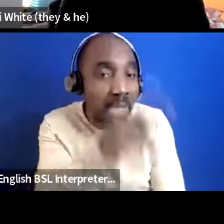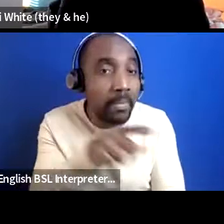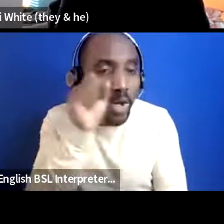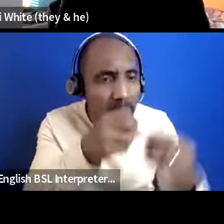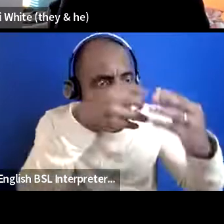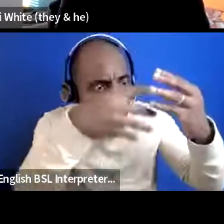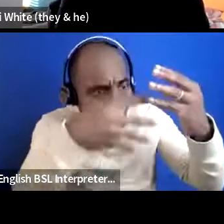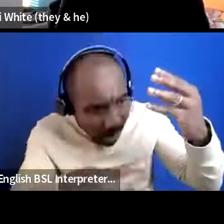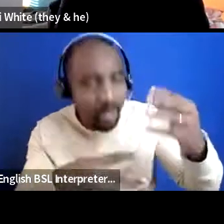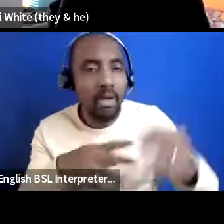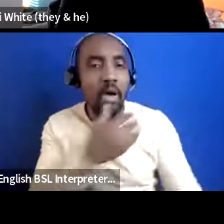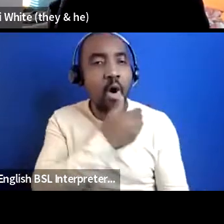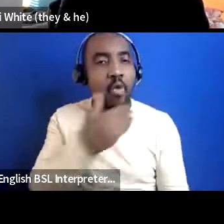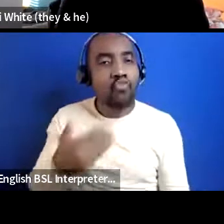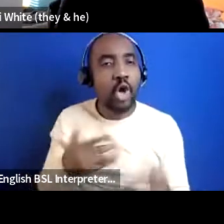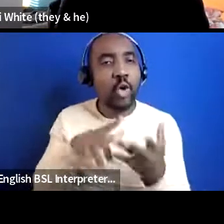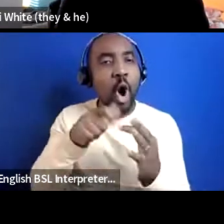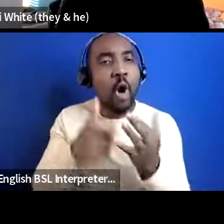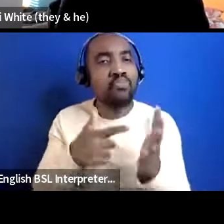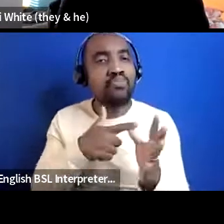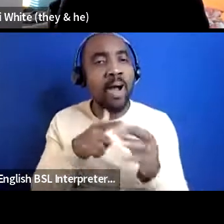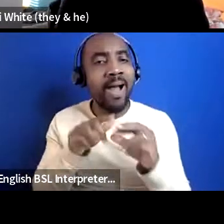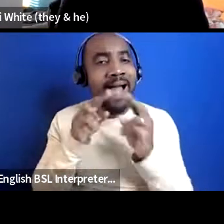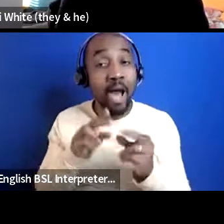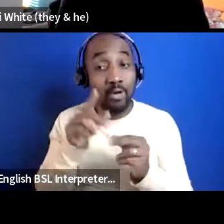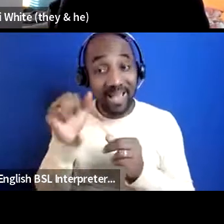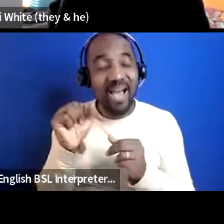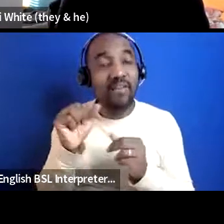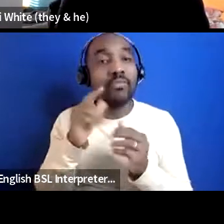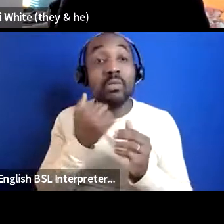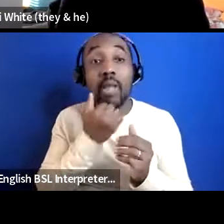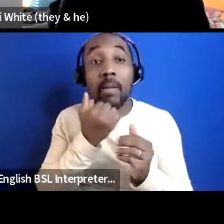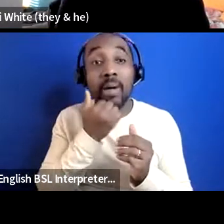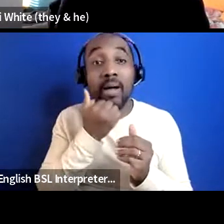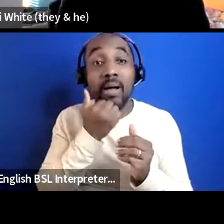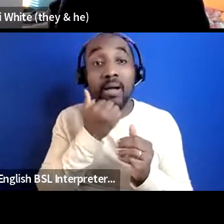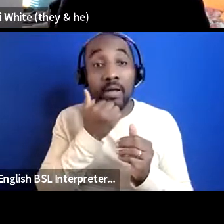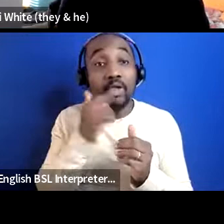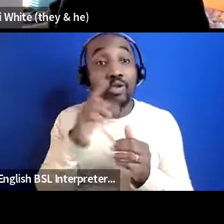there they have the number to the arts council CEOs on speed dial they can call them and say